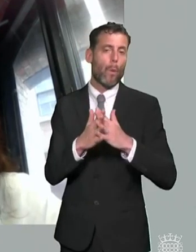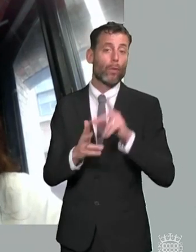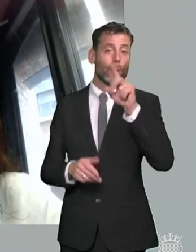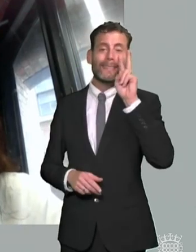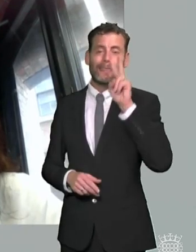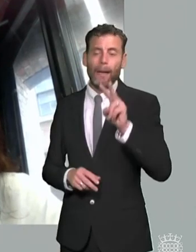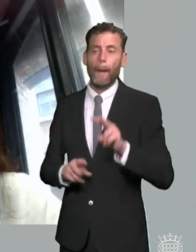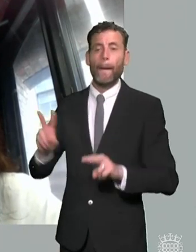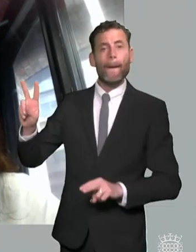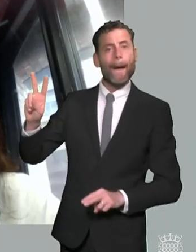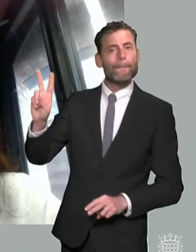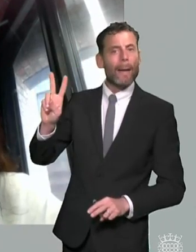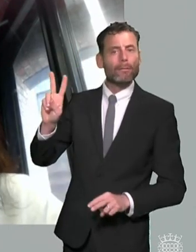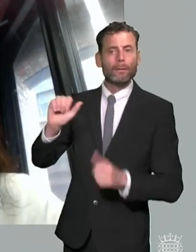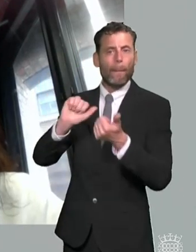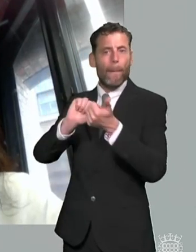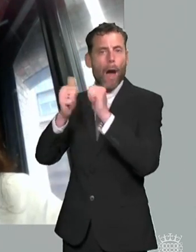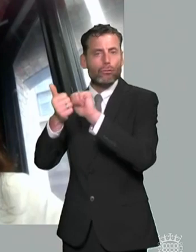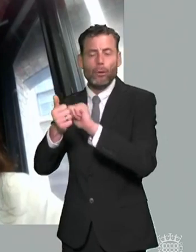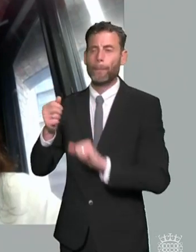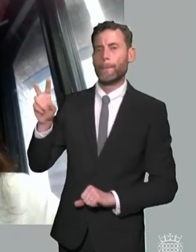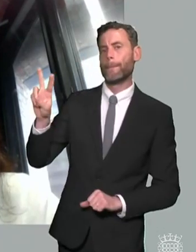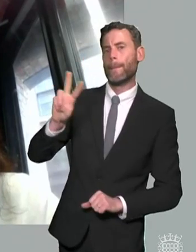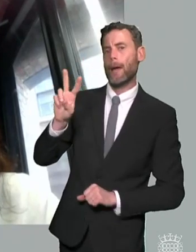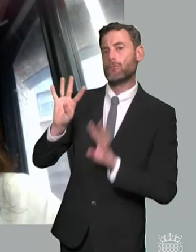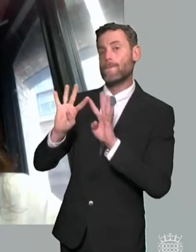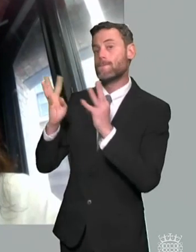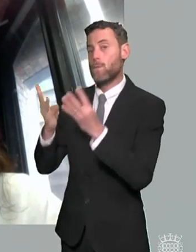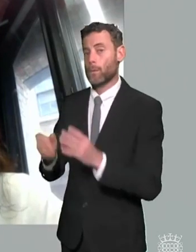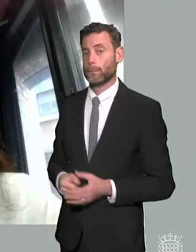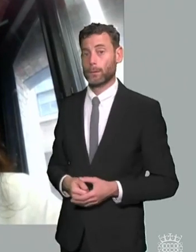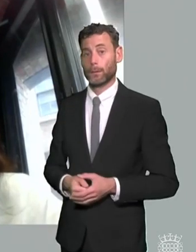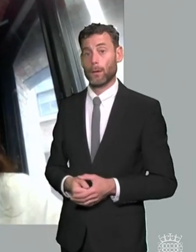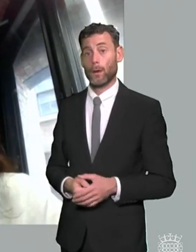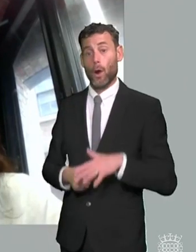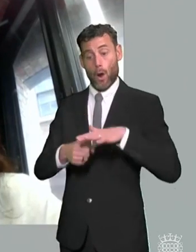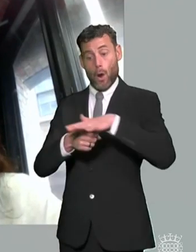forums that has been there previously in local authorities where we see the parent partnership